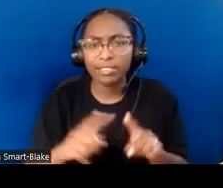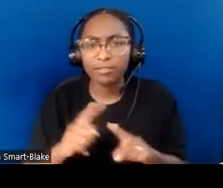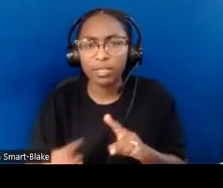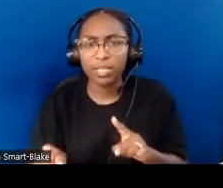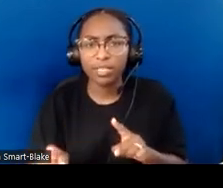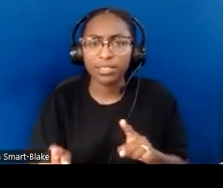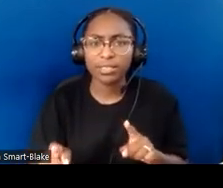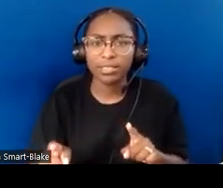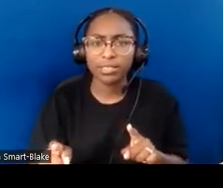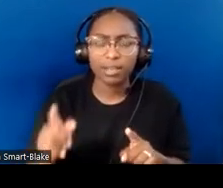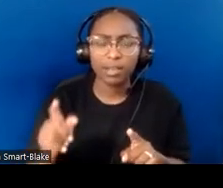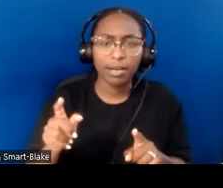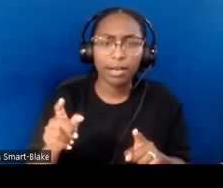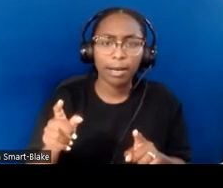the pain of it, I think.